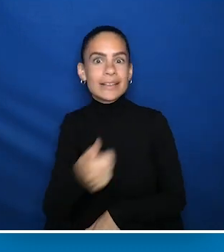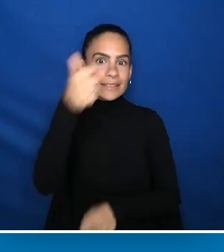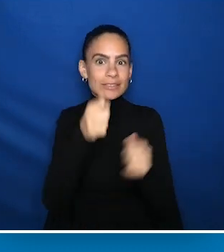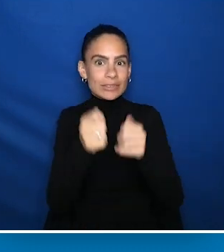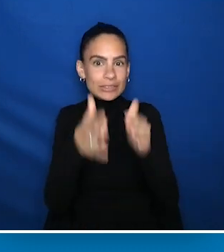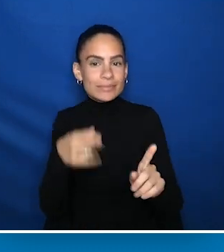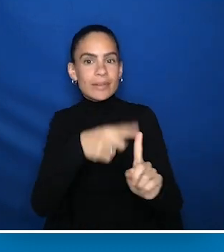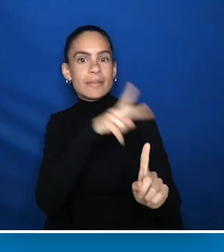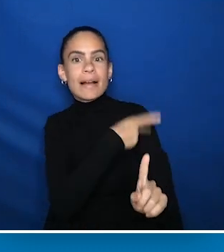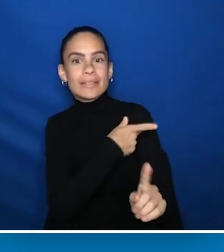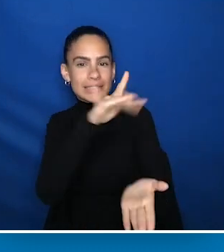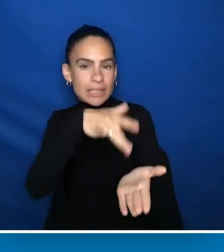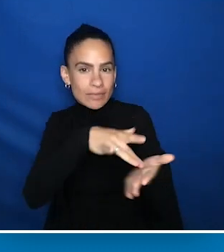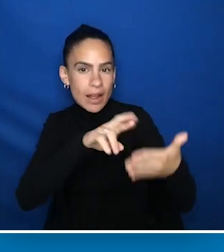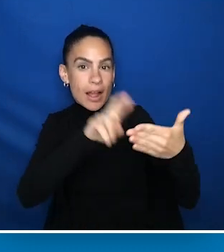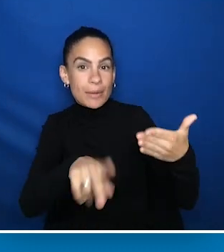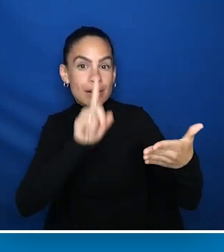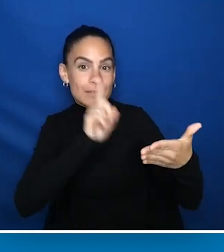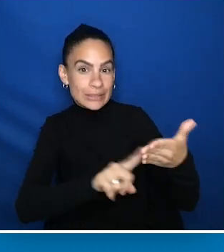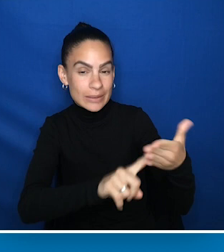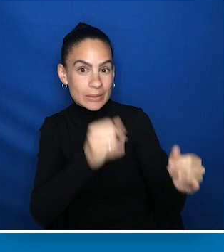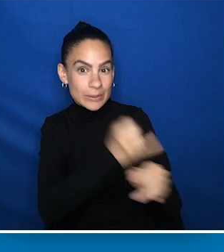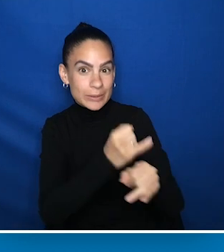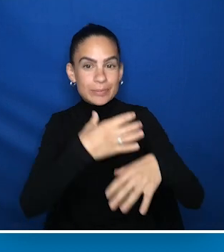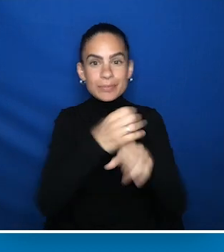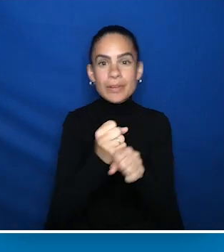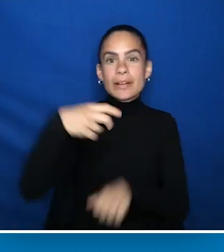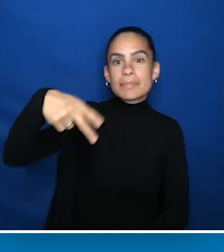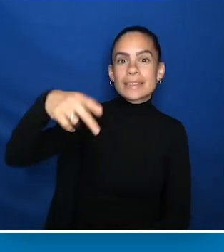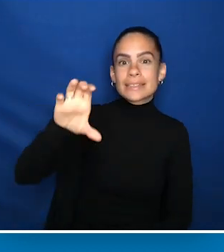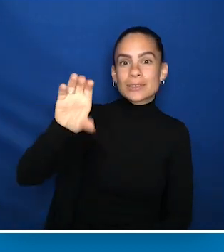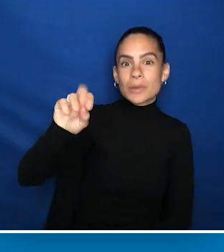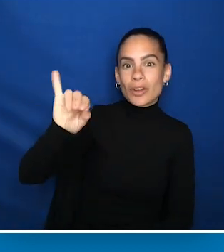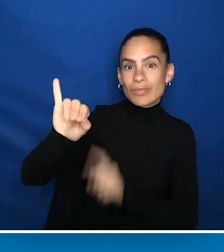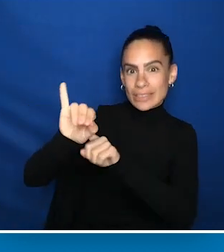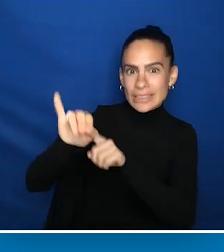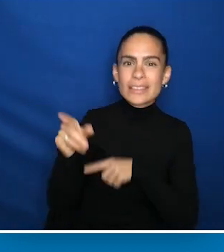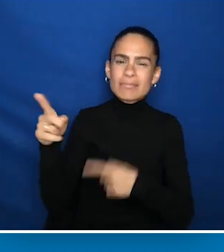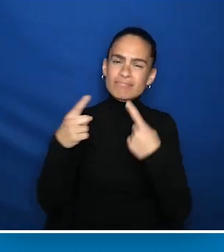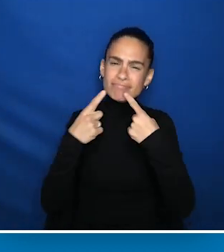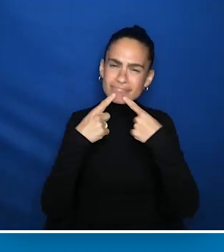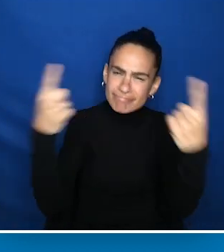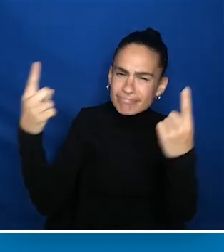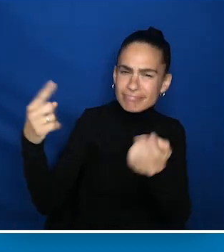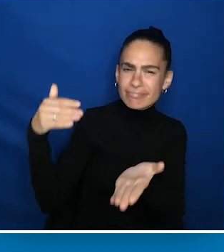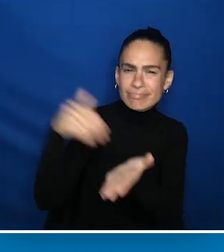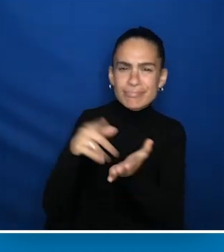at the Patient-Centered Outcomes Research Institute, or PCORI. She's a renowned cardiologist that has focused her career